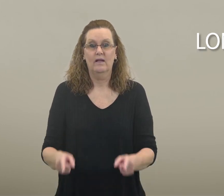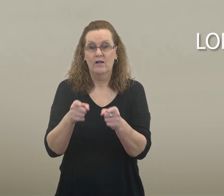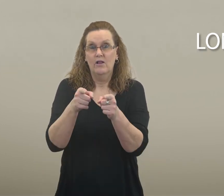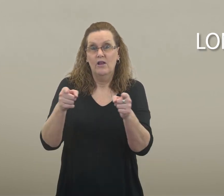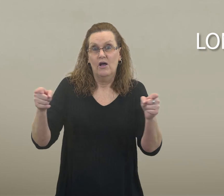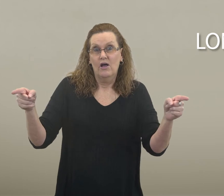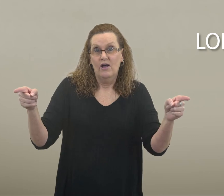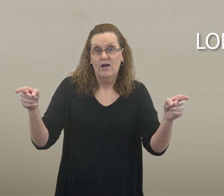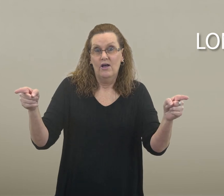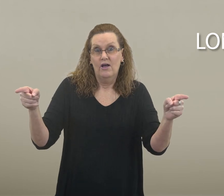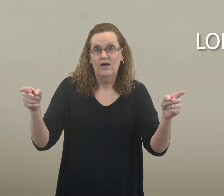long